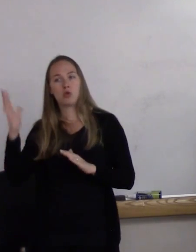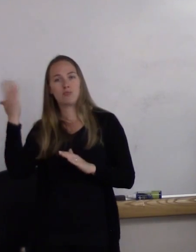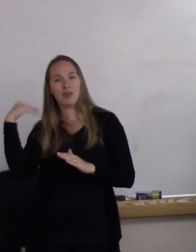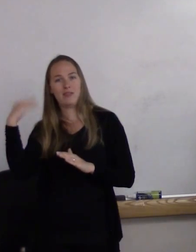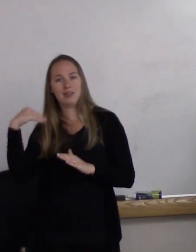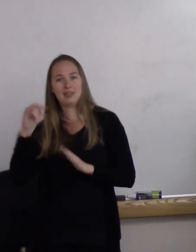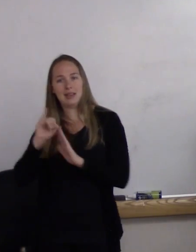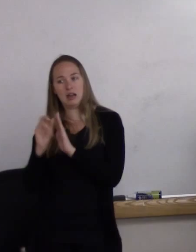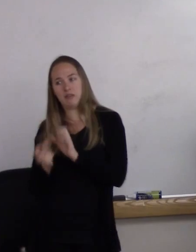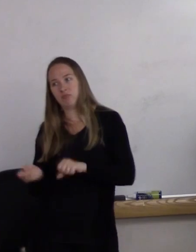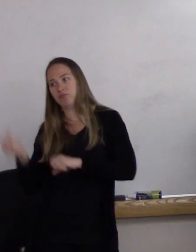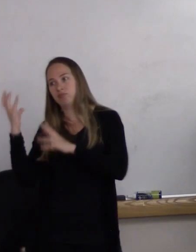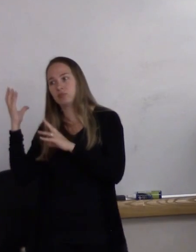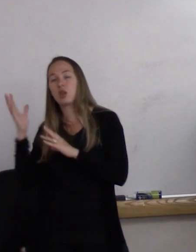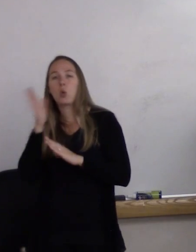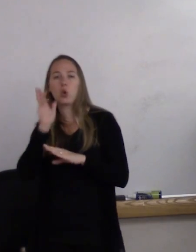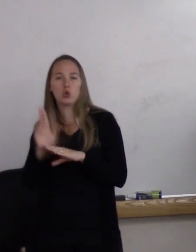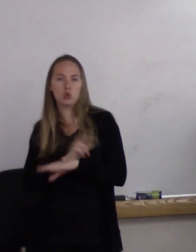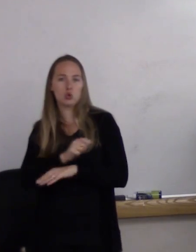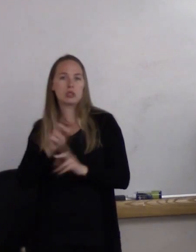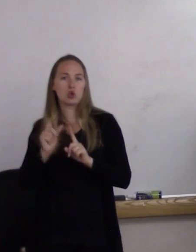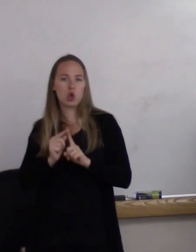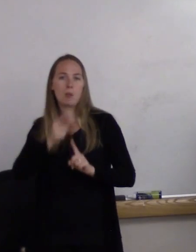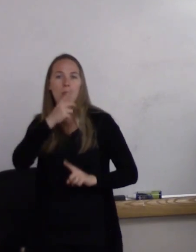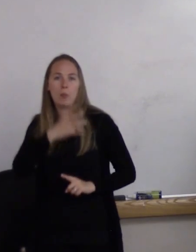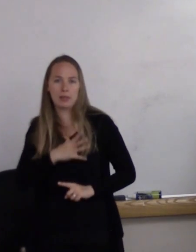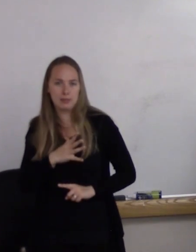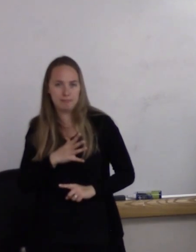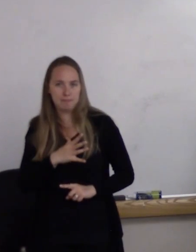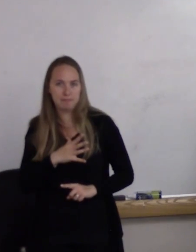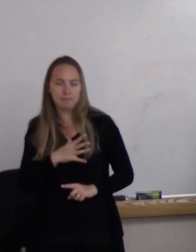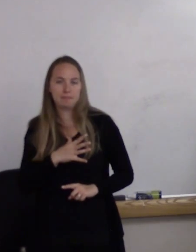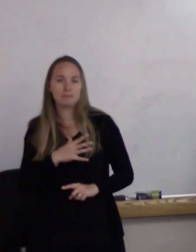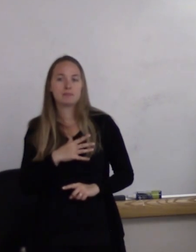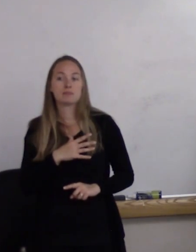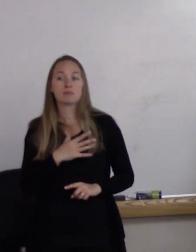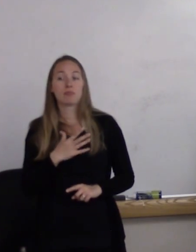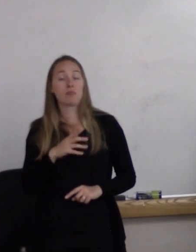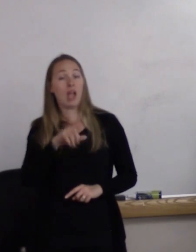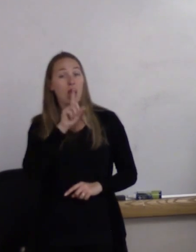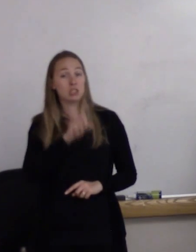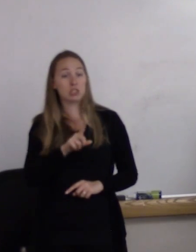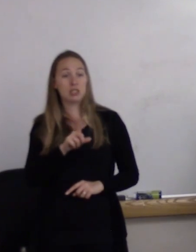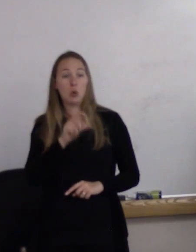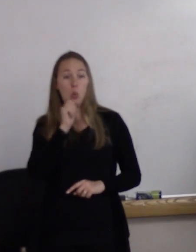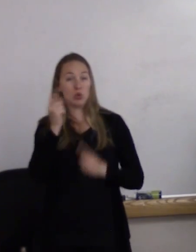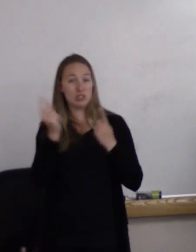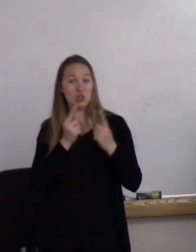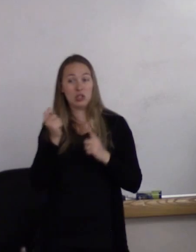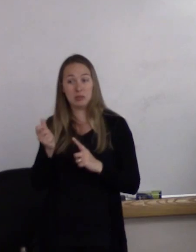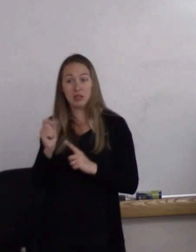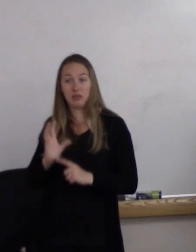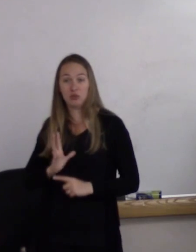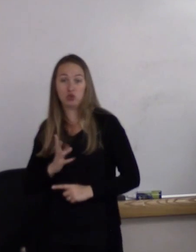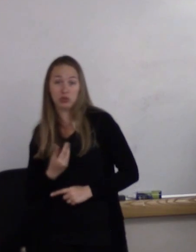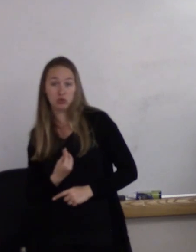will use the term "woman," for example, and actually will no longer themselves to be transgender.